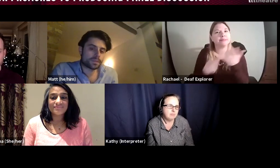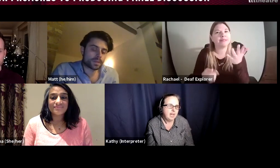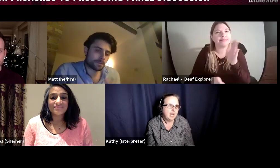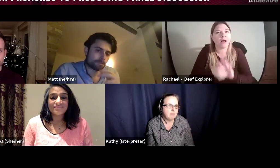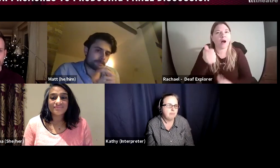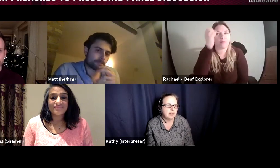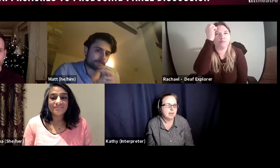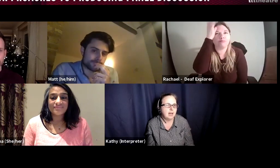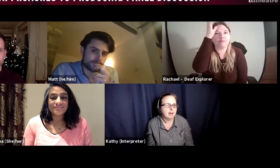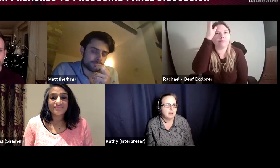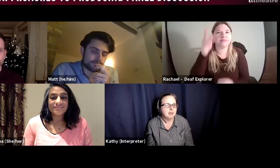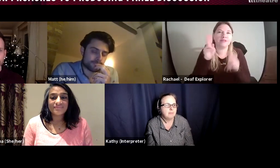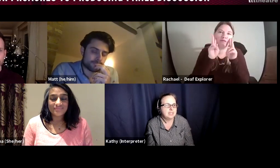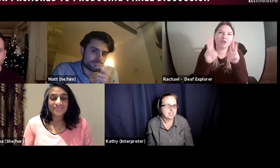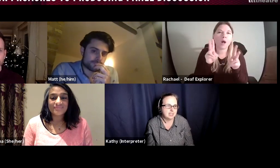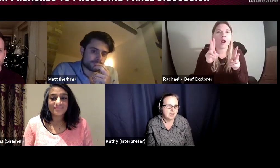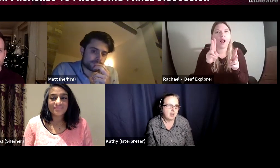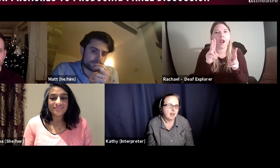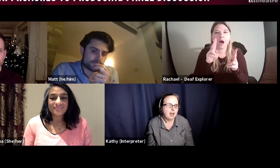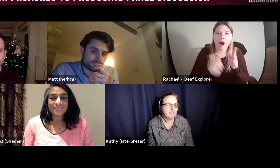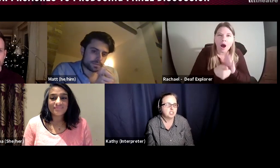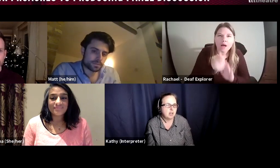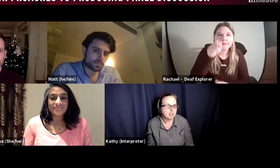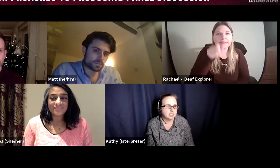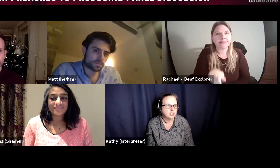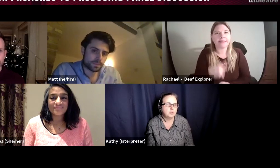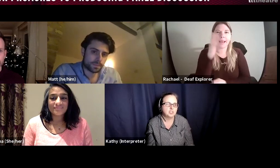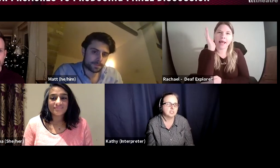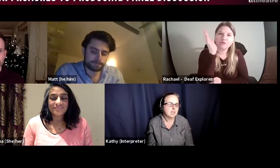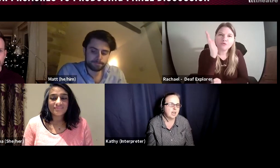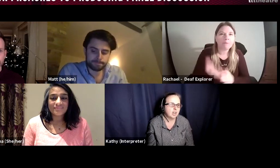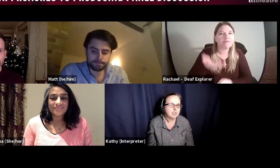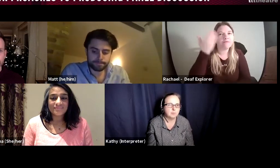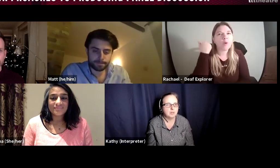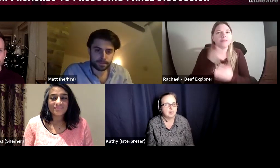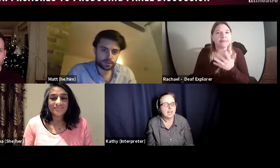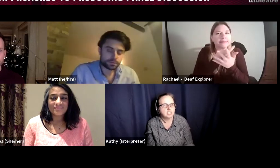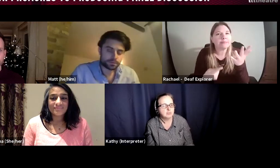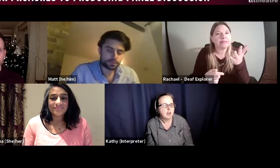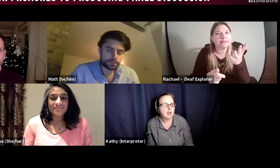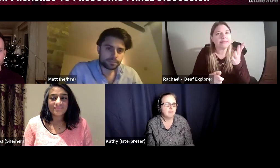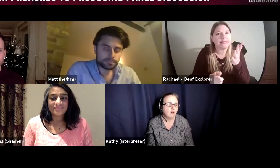and I remember meeting a visual artists was just incredible, a lecturer involved